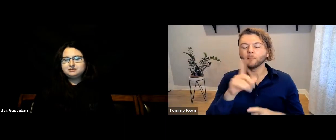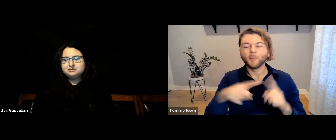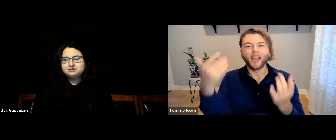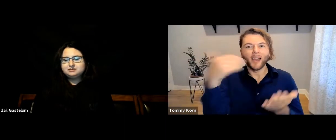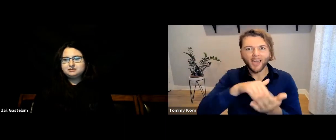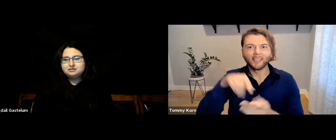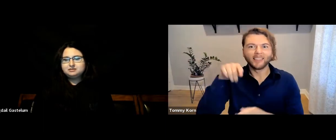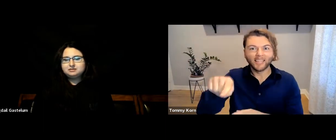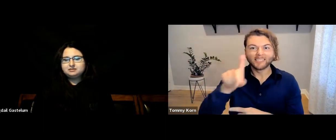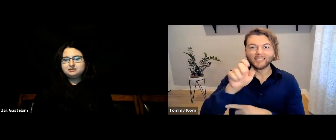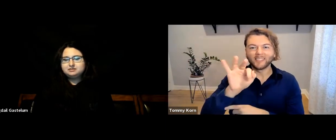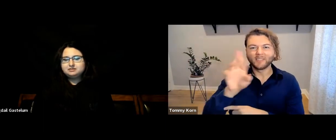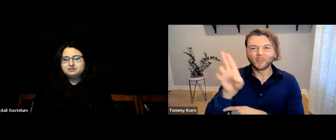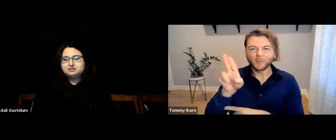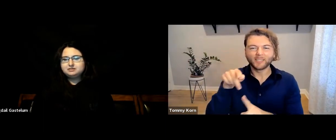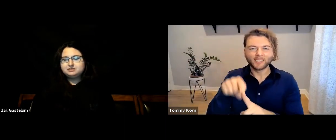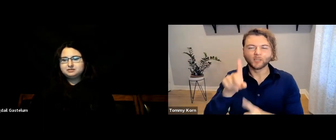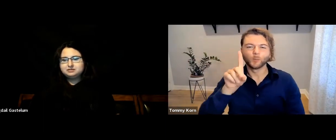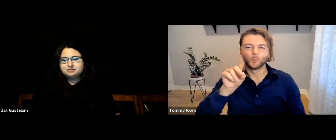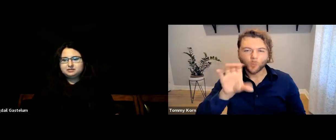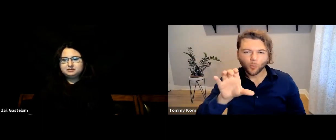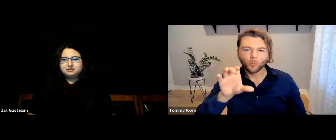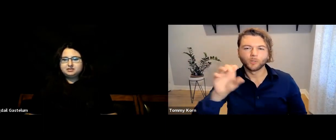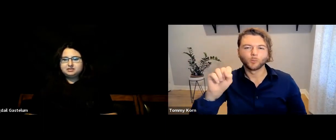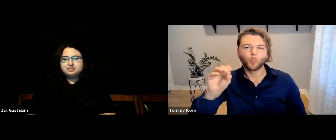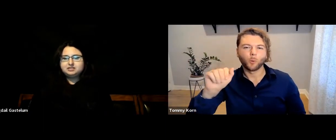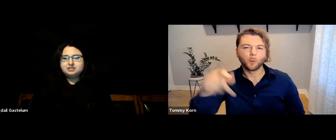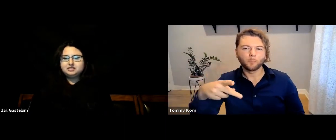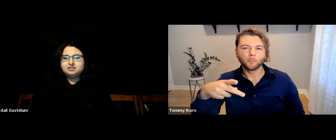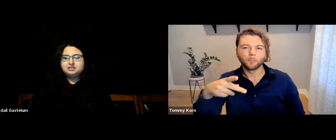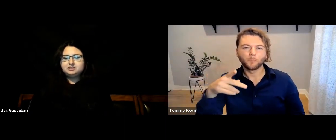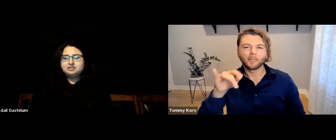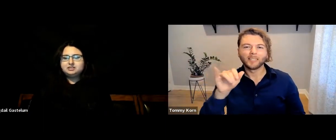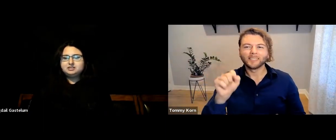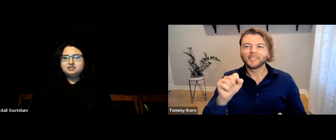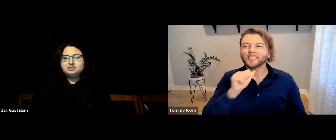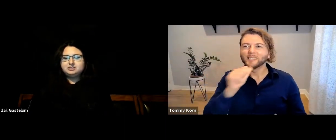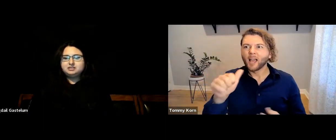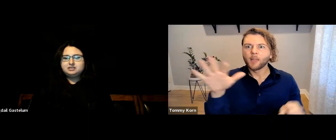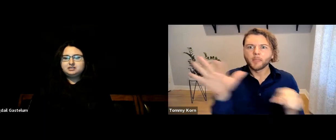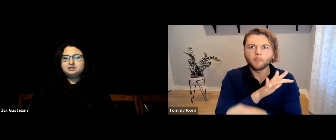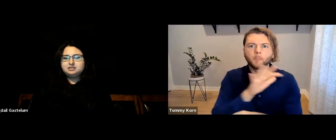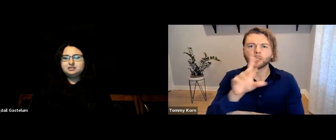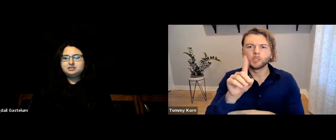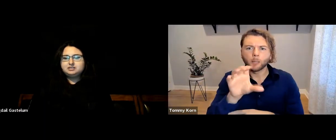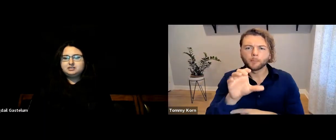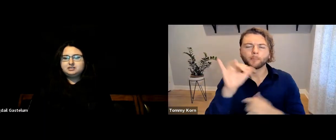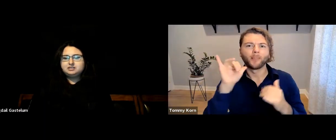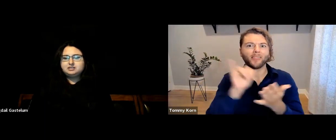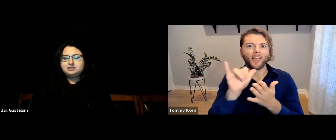but again, Deaf U is a docu-soap, not a full-on documentary.